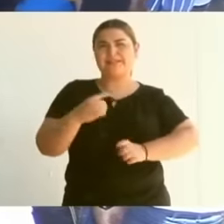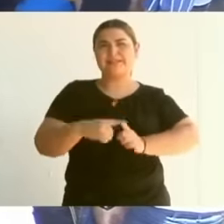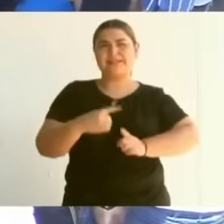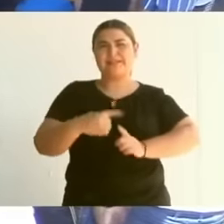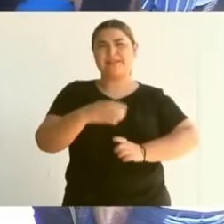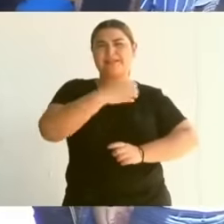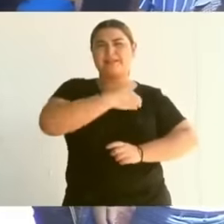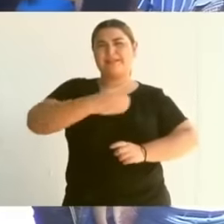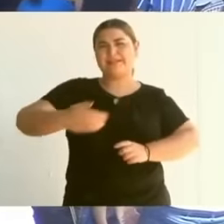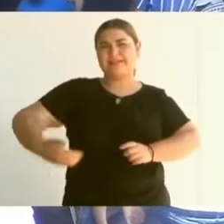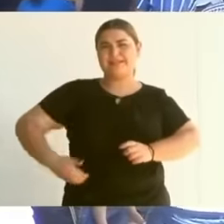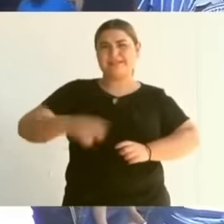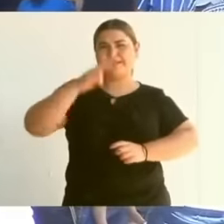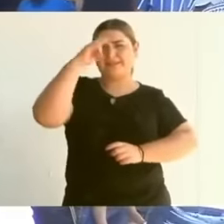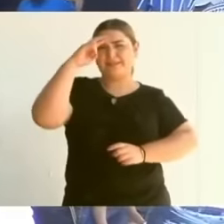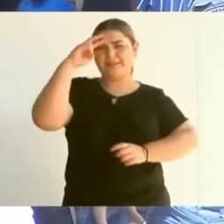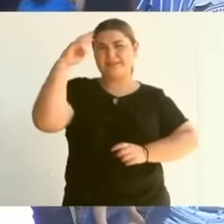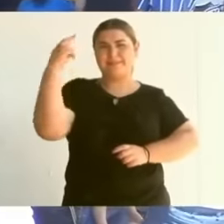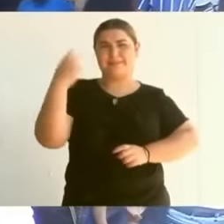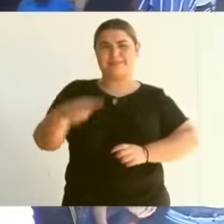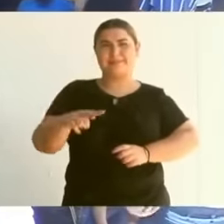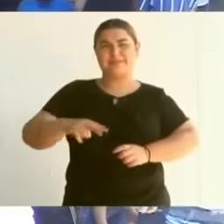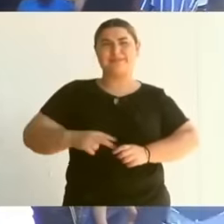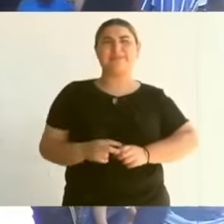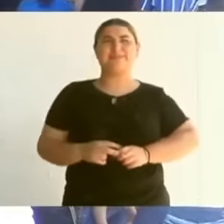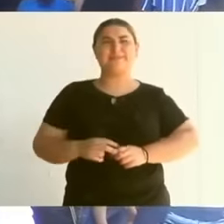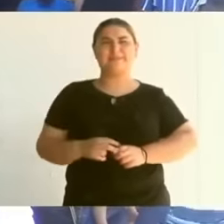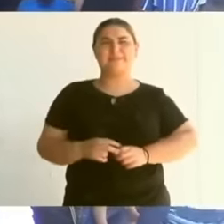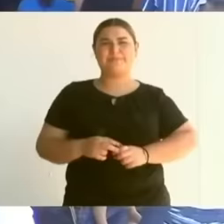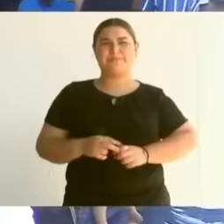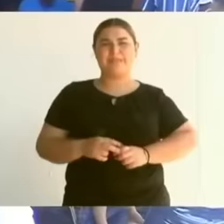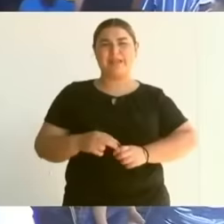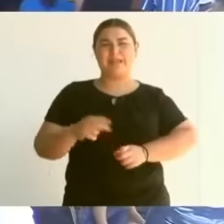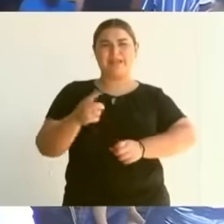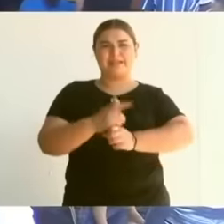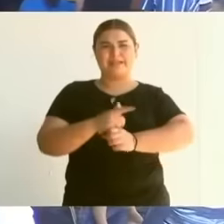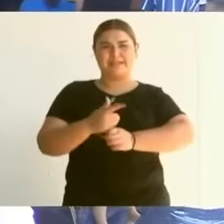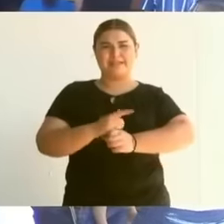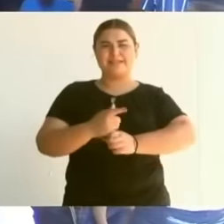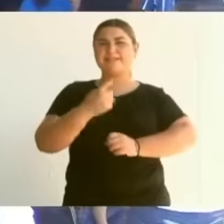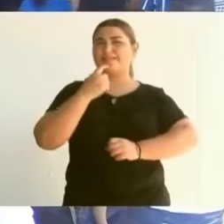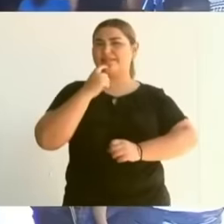constitutional president of the United Mexican States, Mr. Andrés Manuel López, addresses to us.